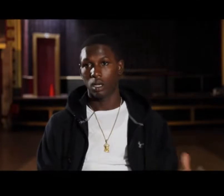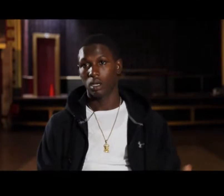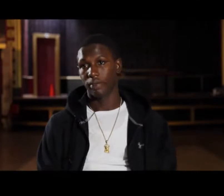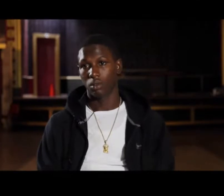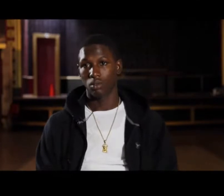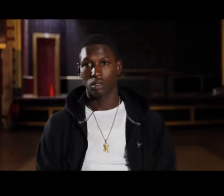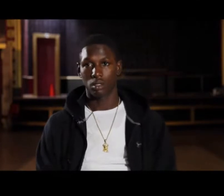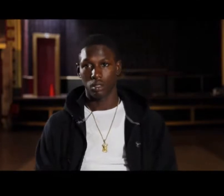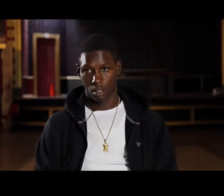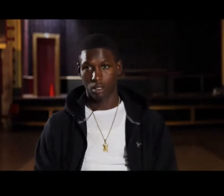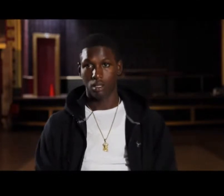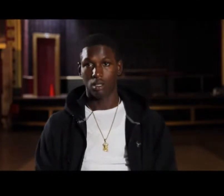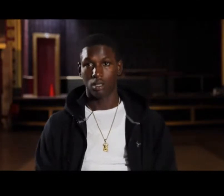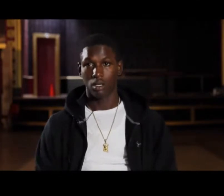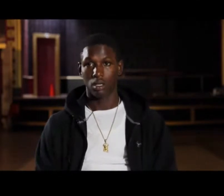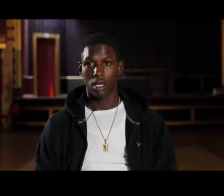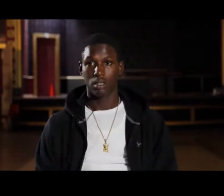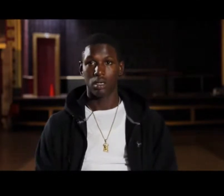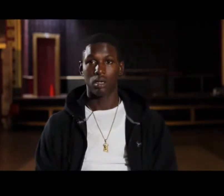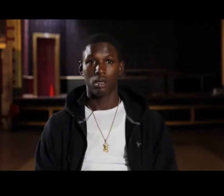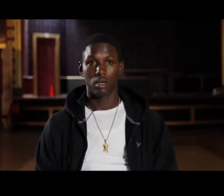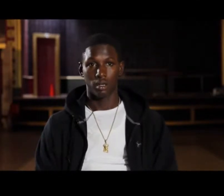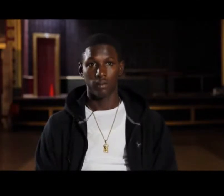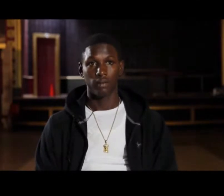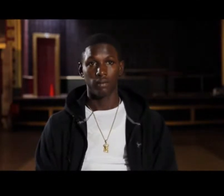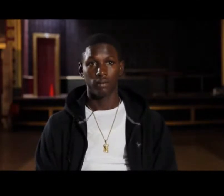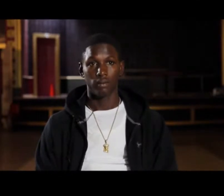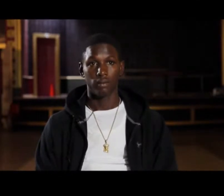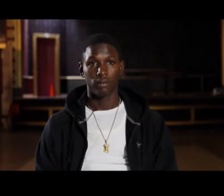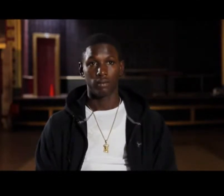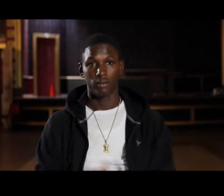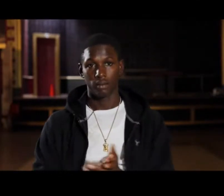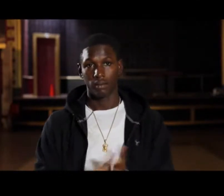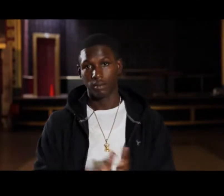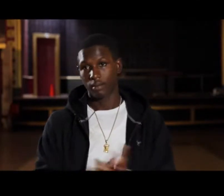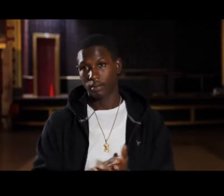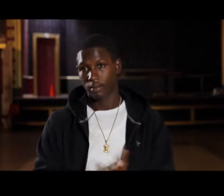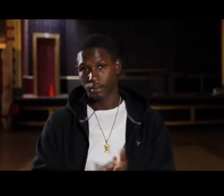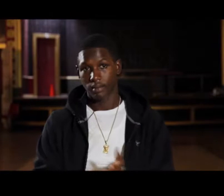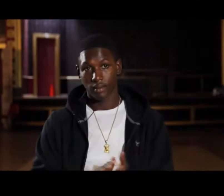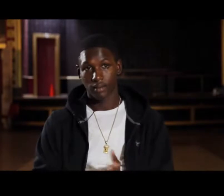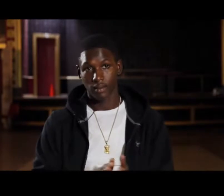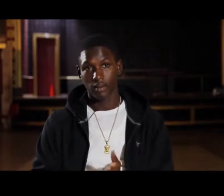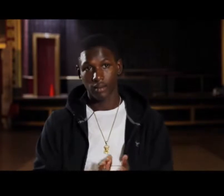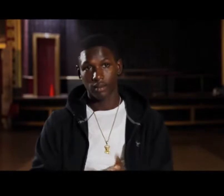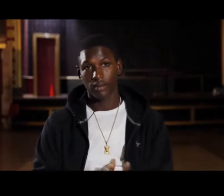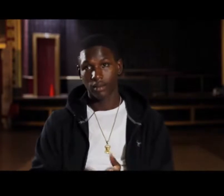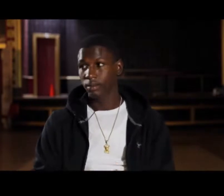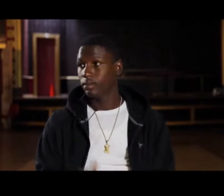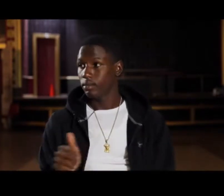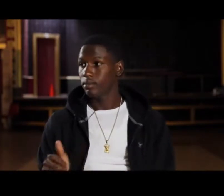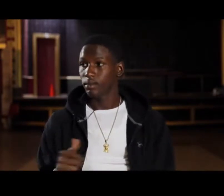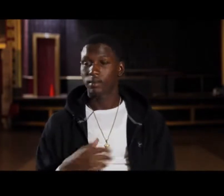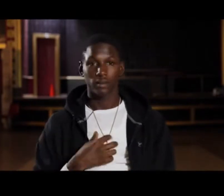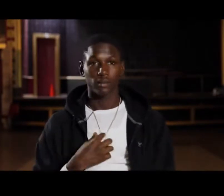i hope that our documentary will go a long way and i hope it goes a long way with us that help us out to get off the corners